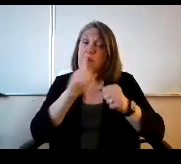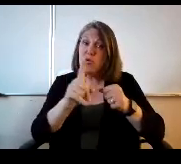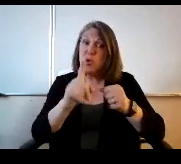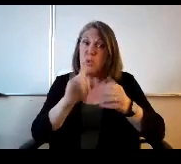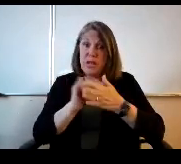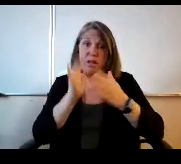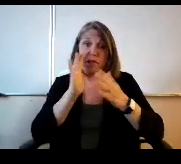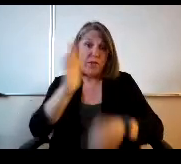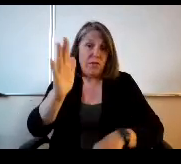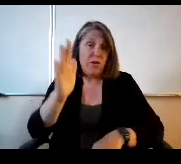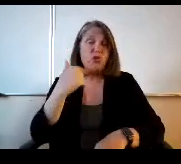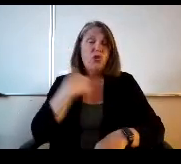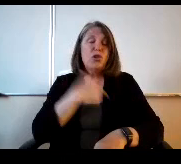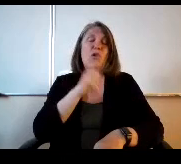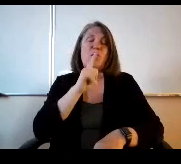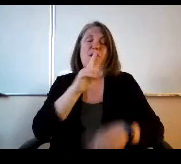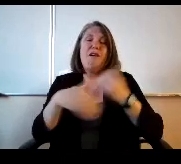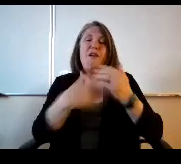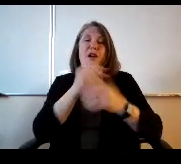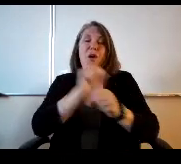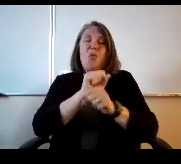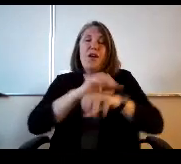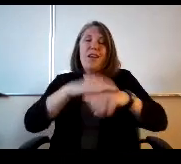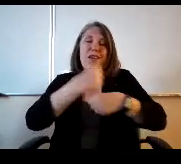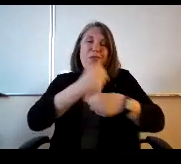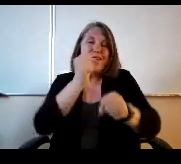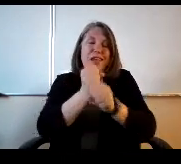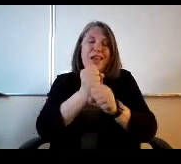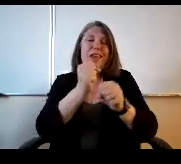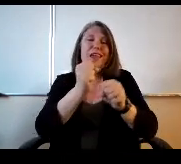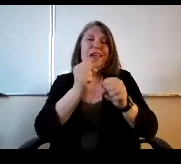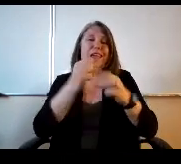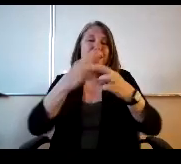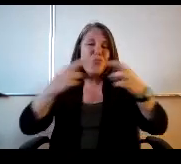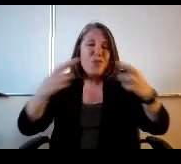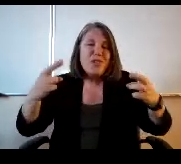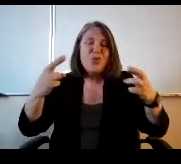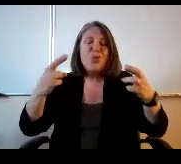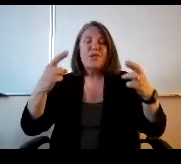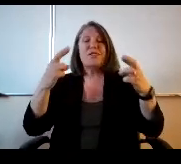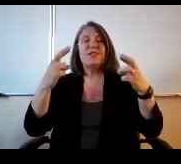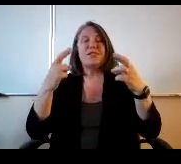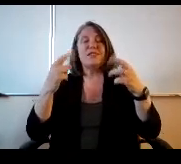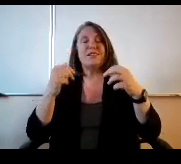and so we are all working on creating a resource by way of perhaps.